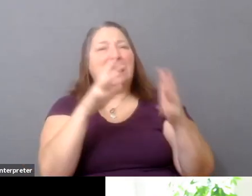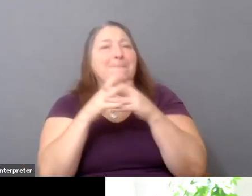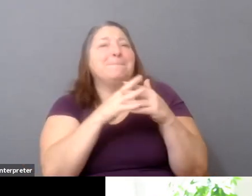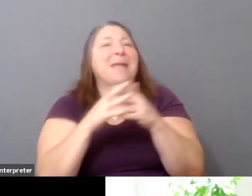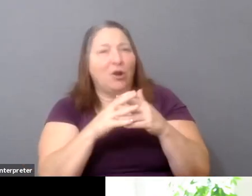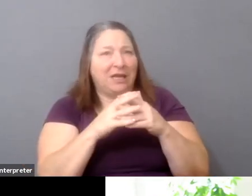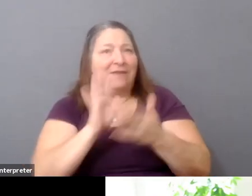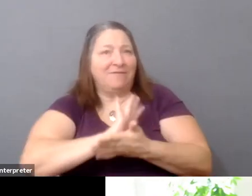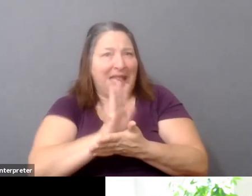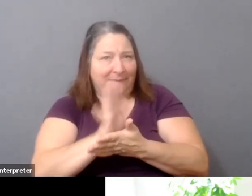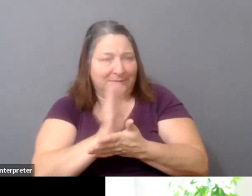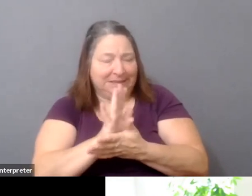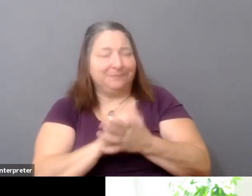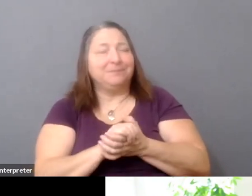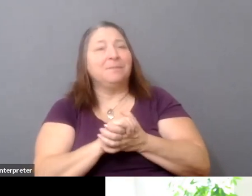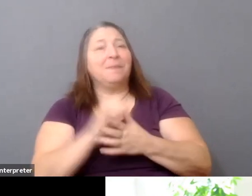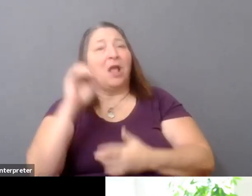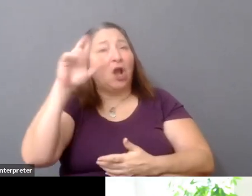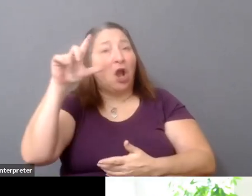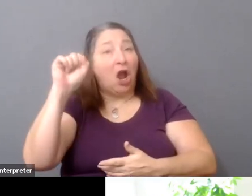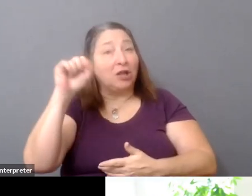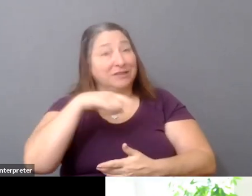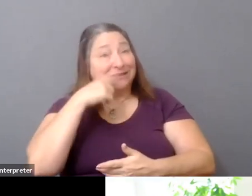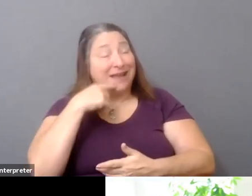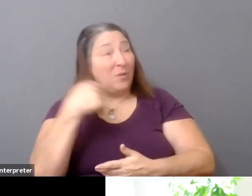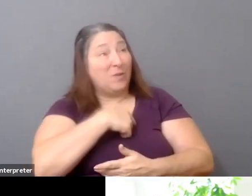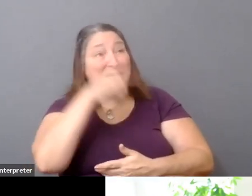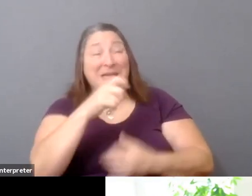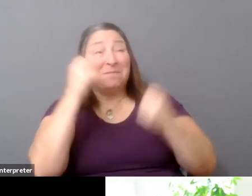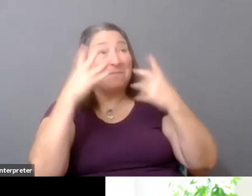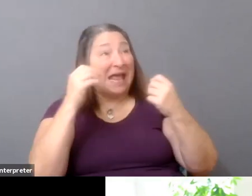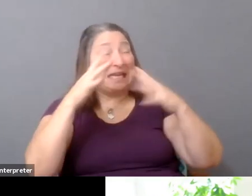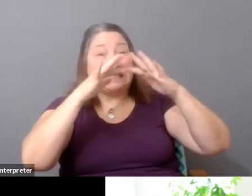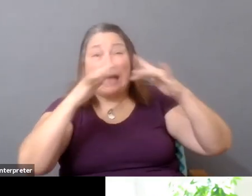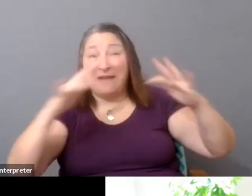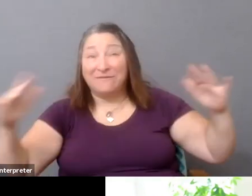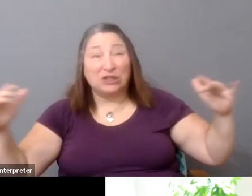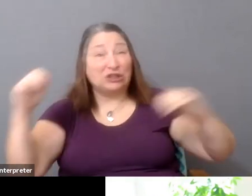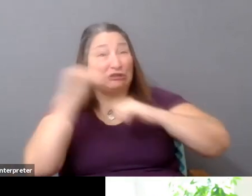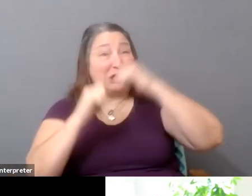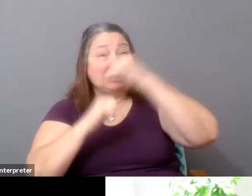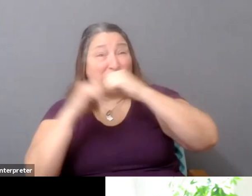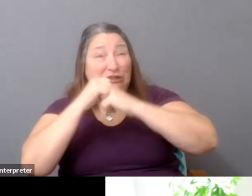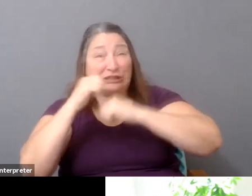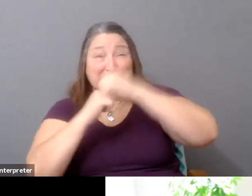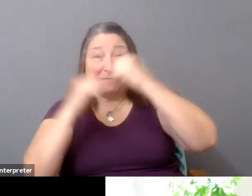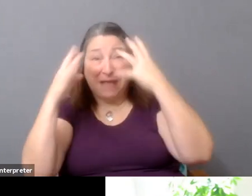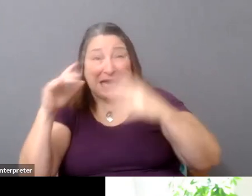which is that we need many diverse structures. You know, so I just did a very quick brainstorm